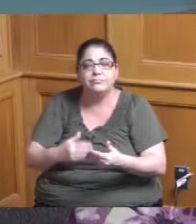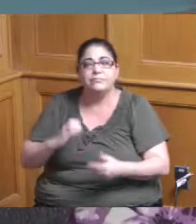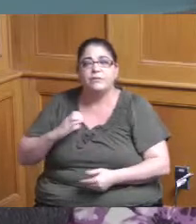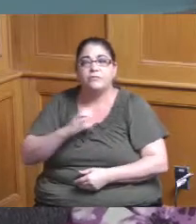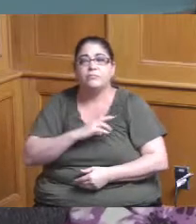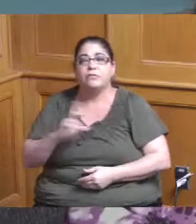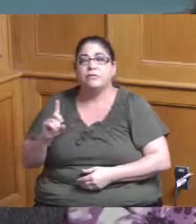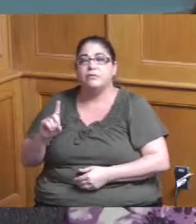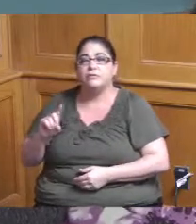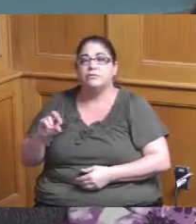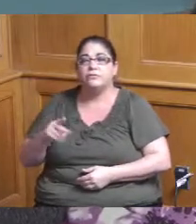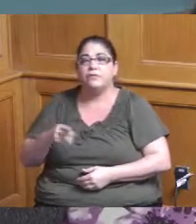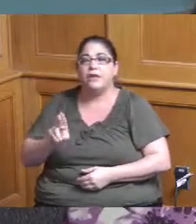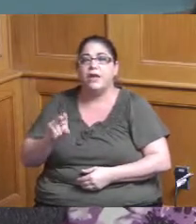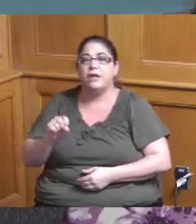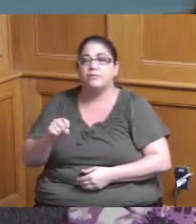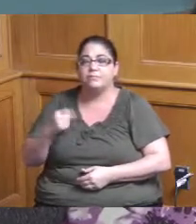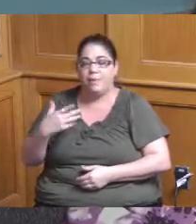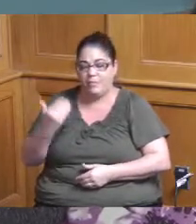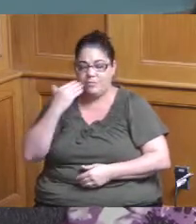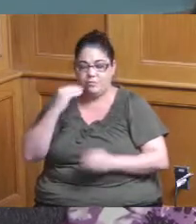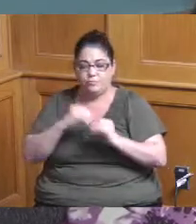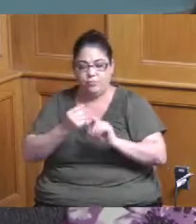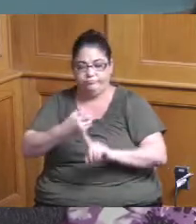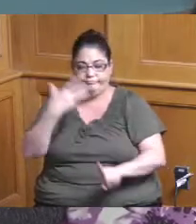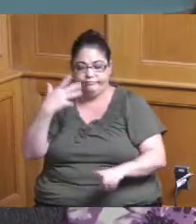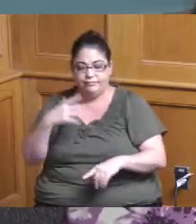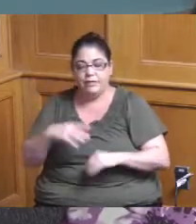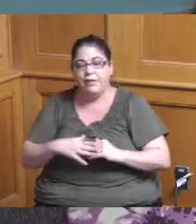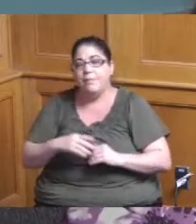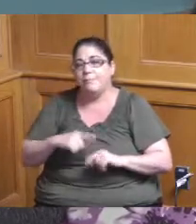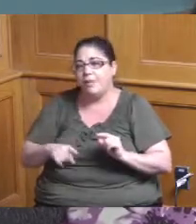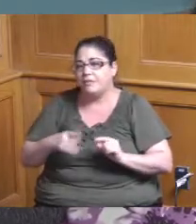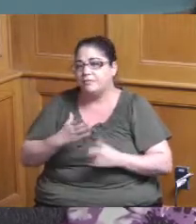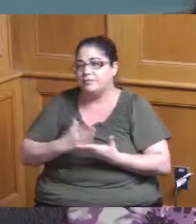elaborate a lot more on some of those projects but there was some question about what we got